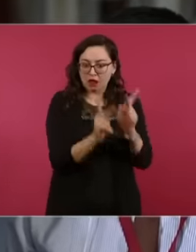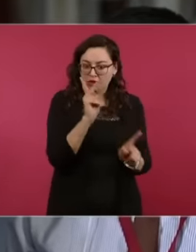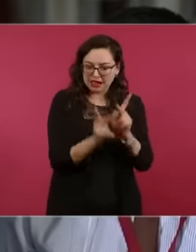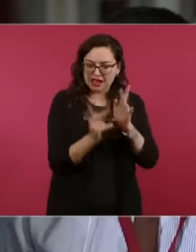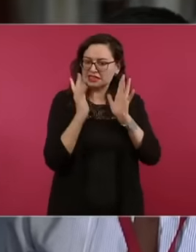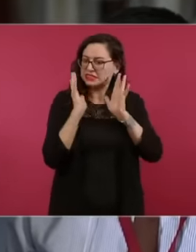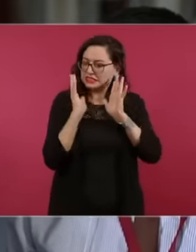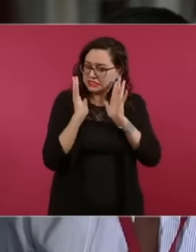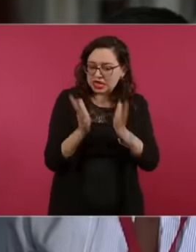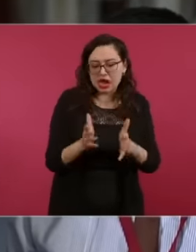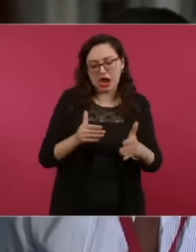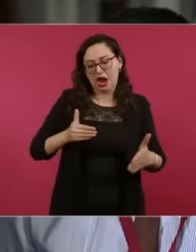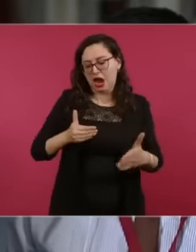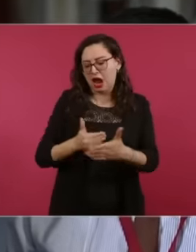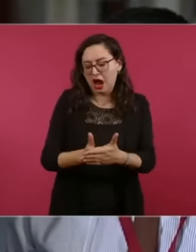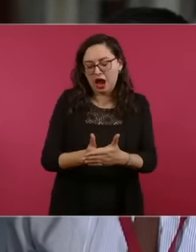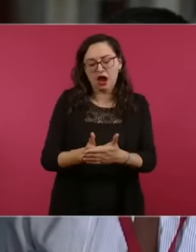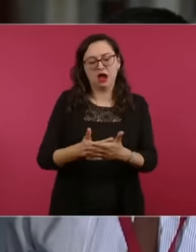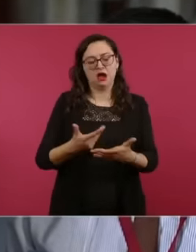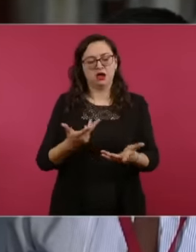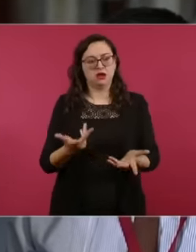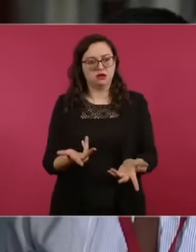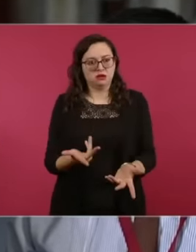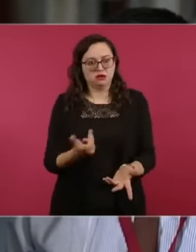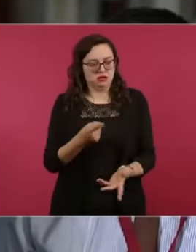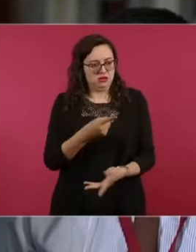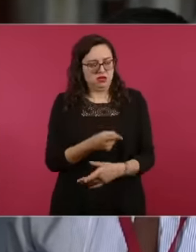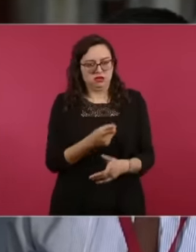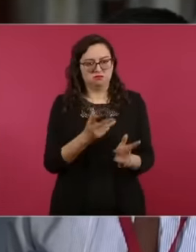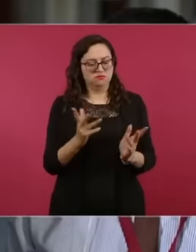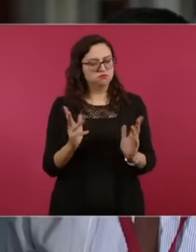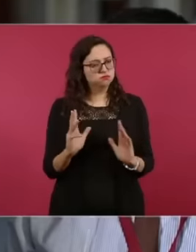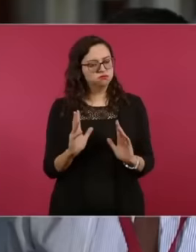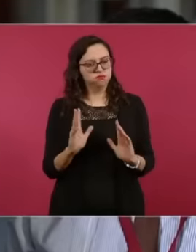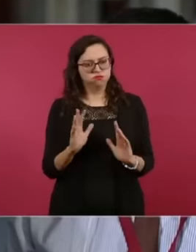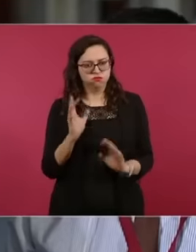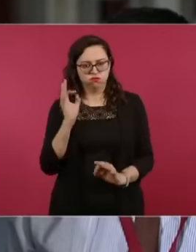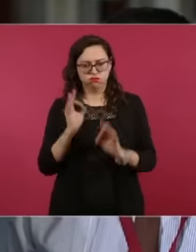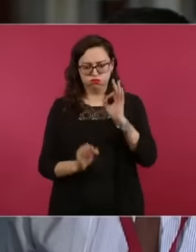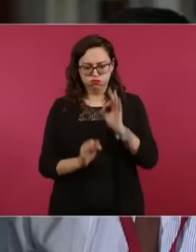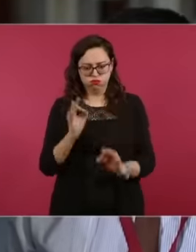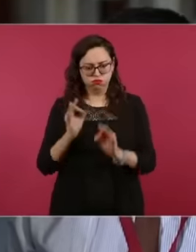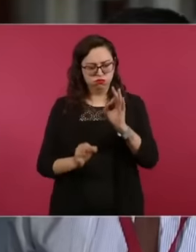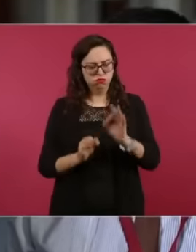before the end of his six-year term, this lawsuit that can be avoided through a talk of